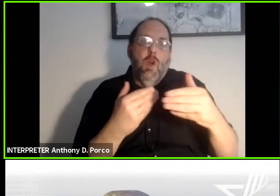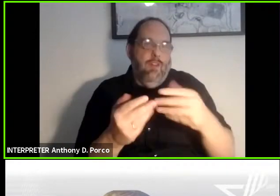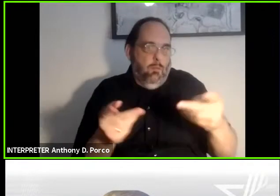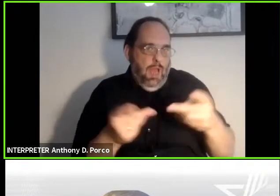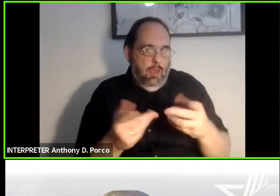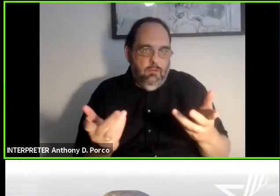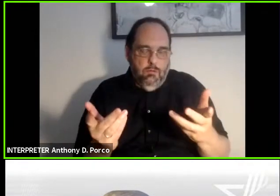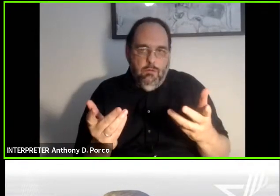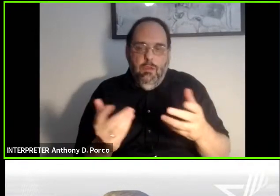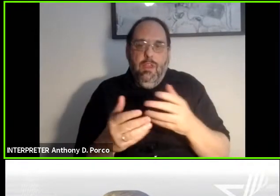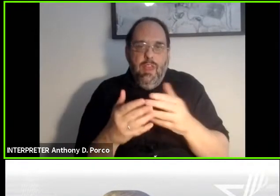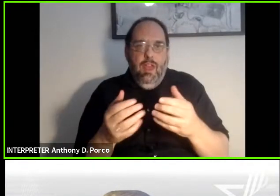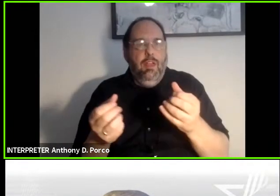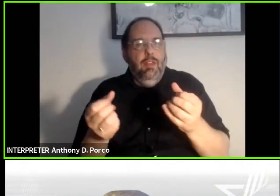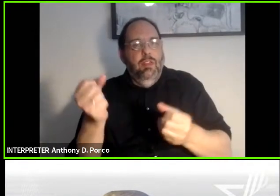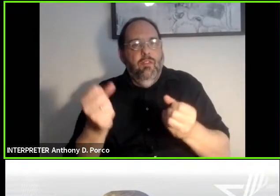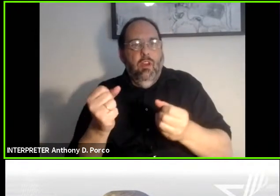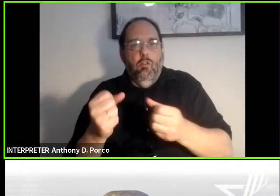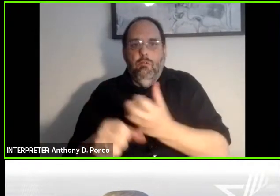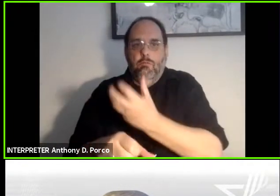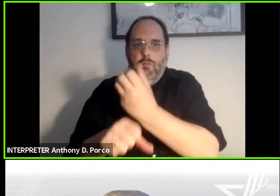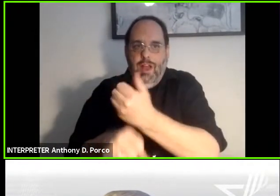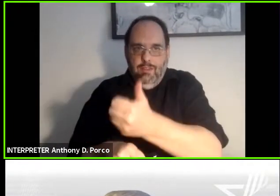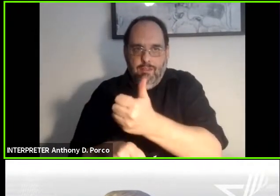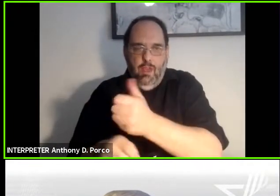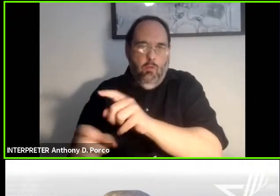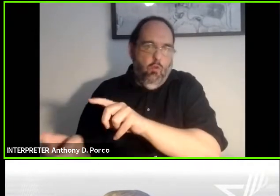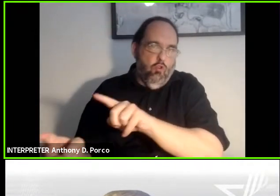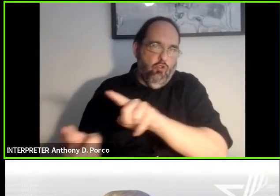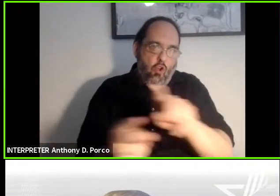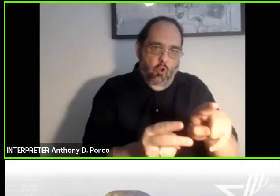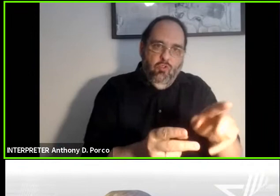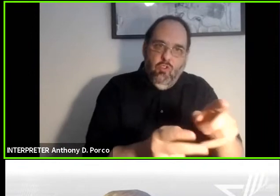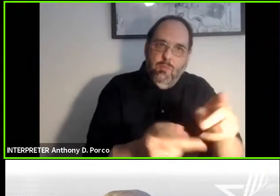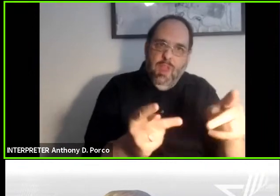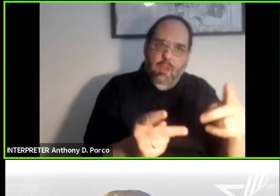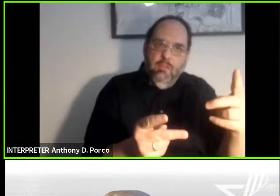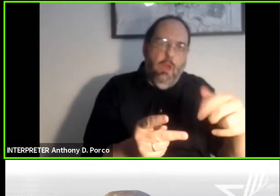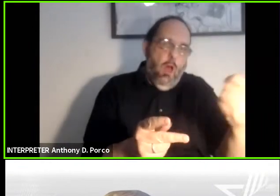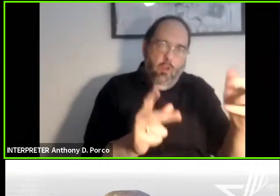vehicle locks itself down, goes there and somebody at the other end can get in and remove it.